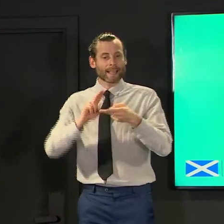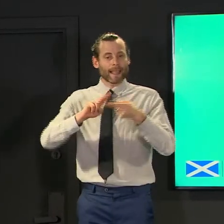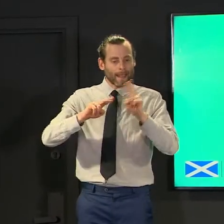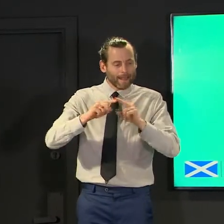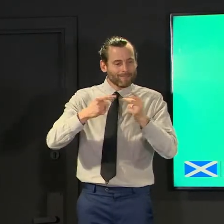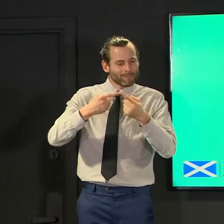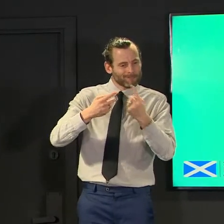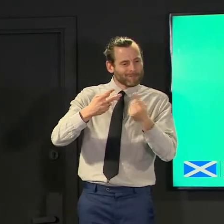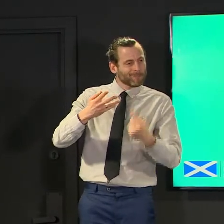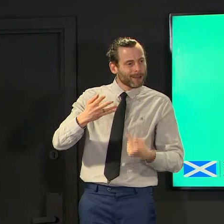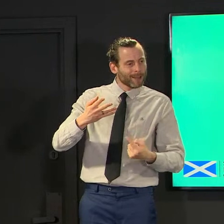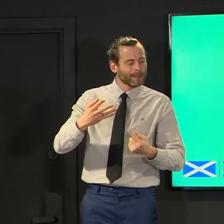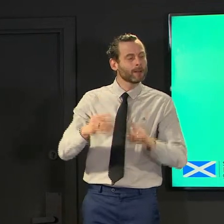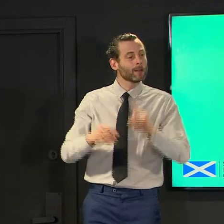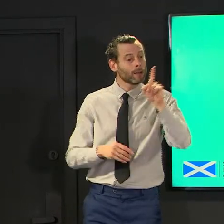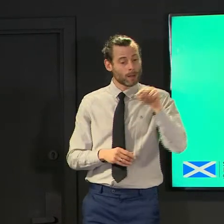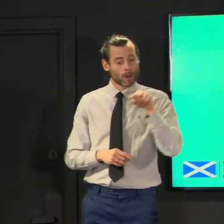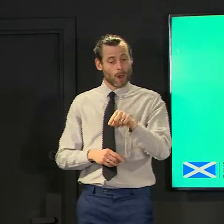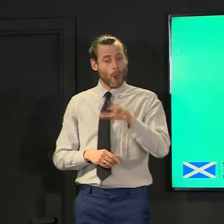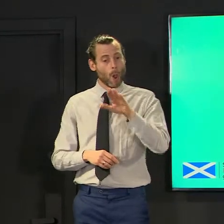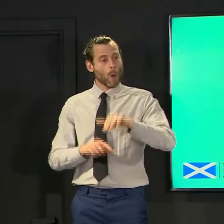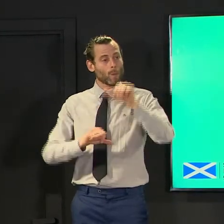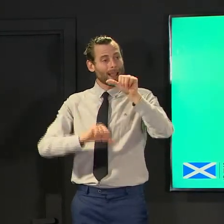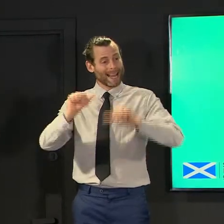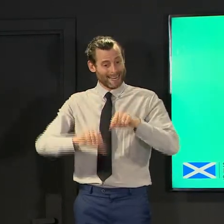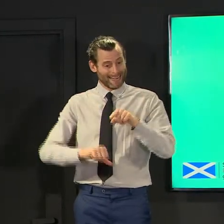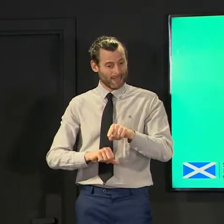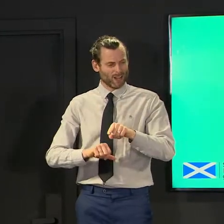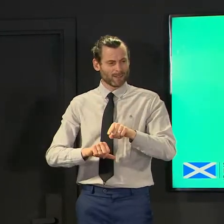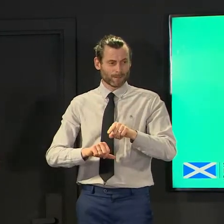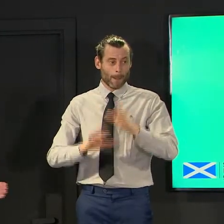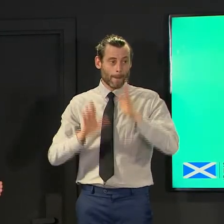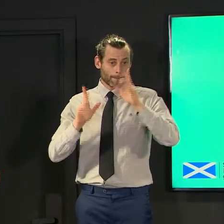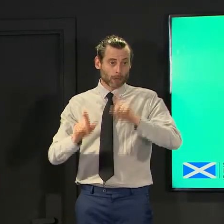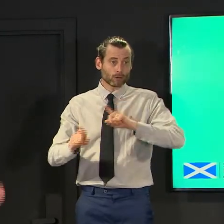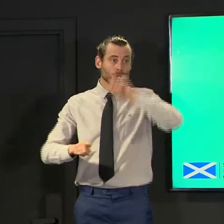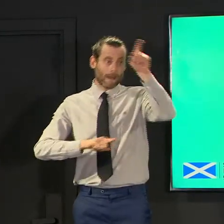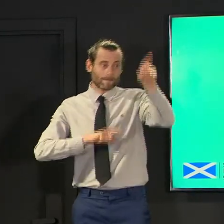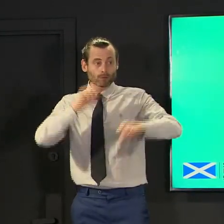have quite a lot of travel and that's one of the things we're worried about so from dumfries to